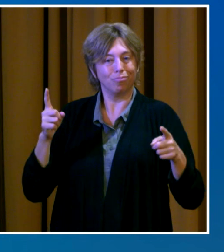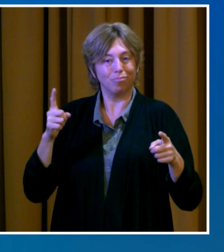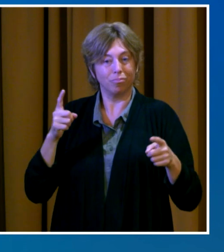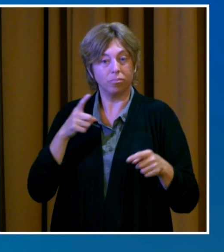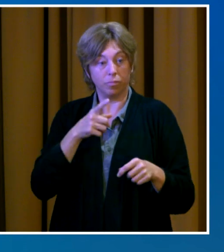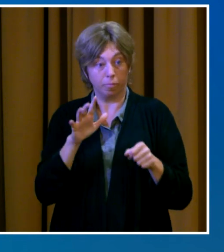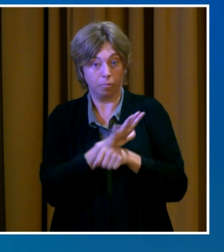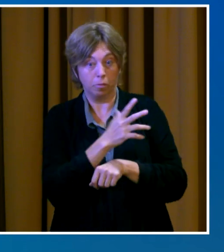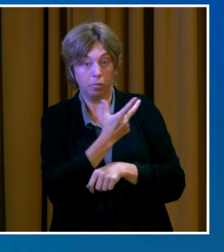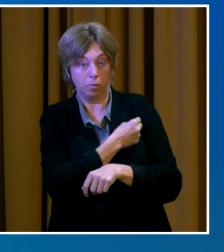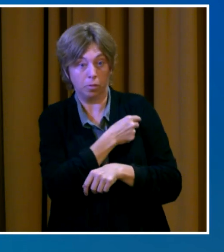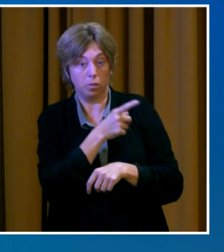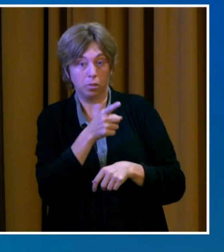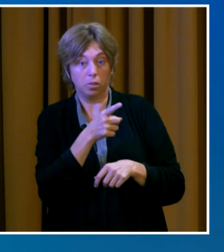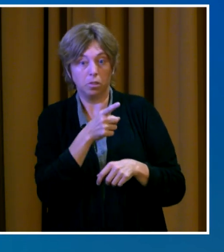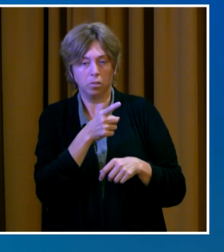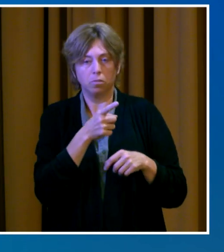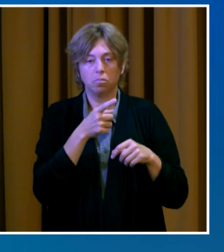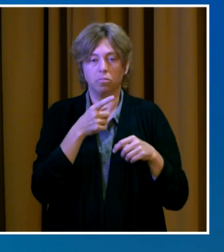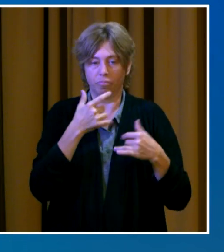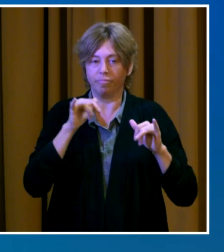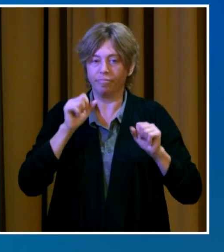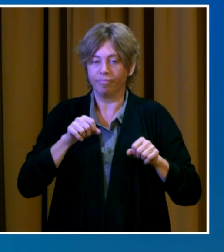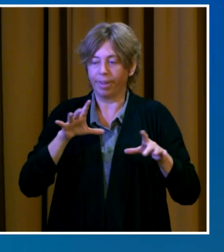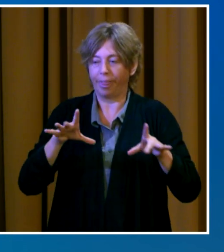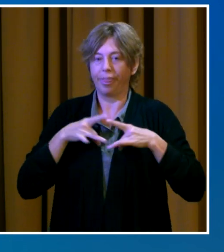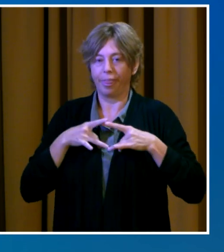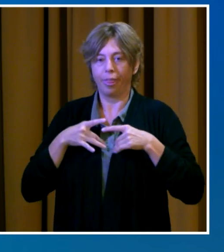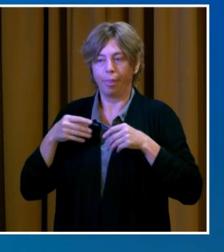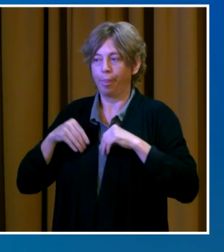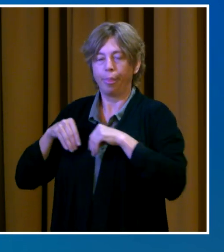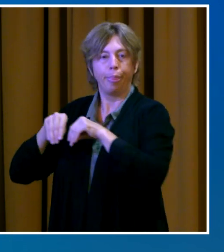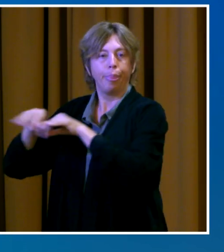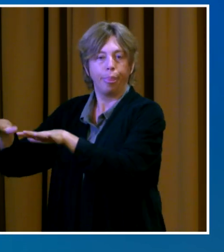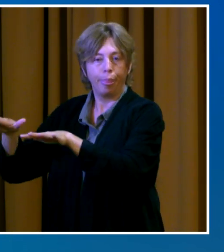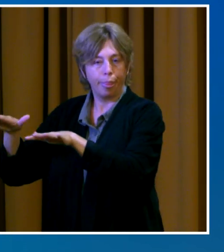The result of our surging case rates and updated guidance from